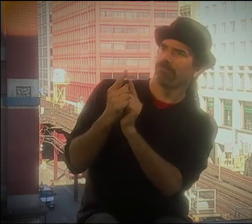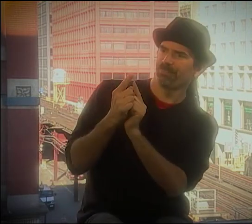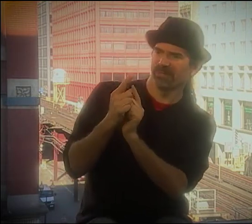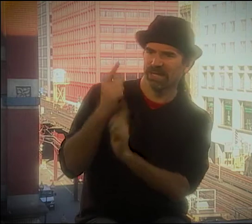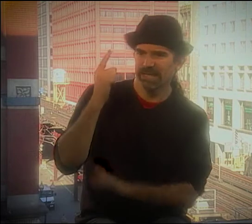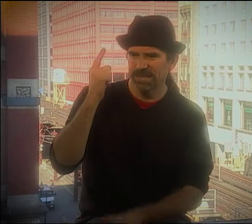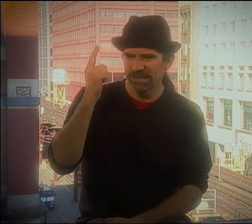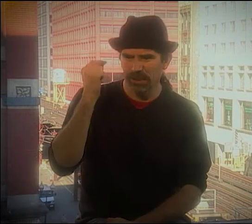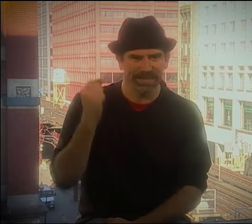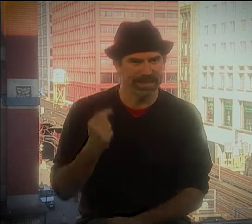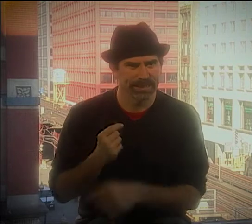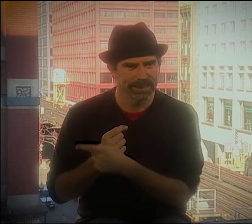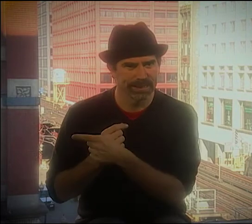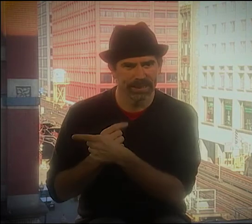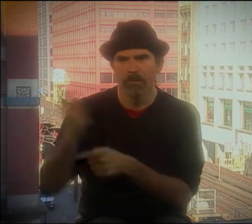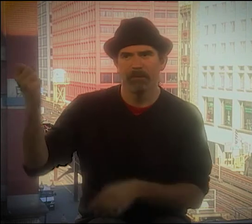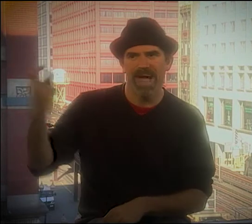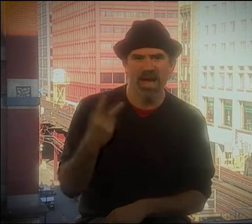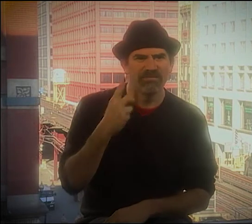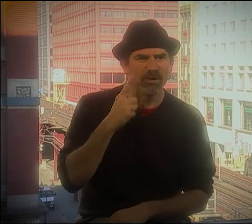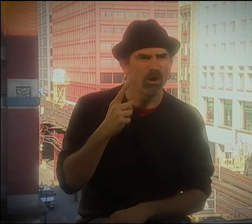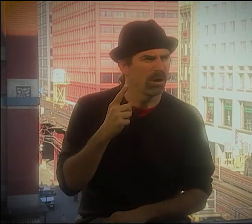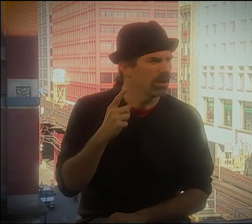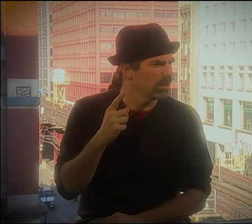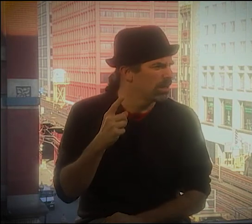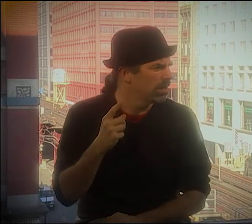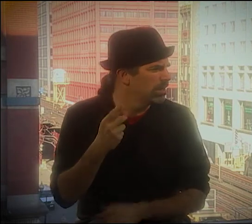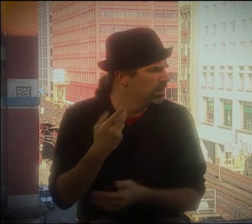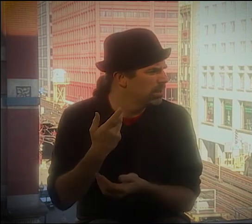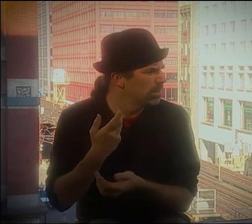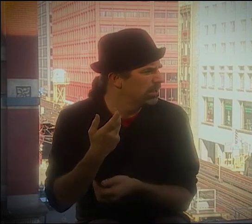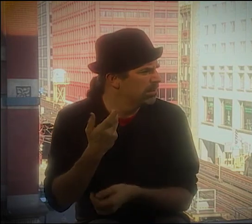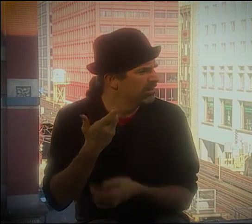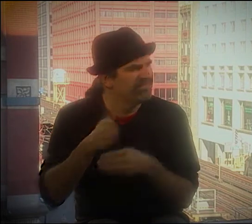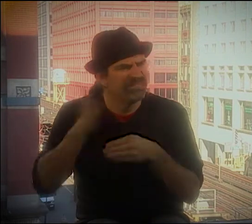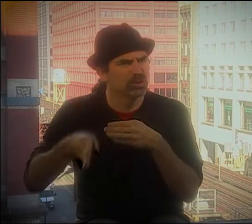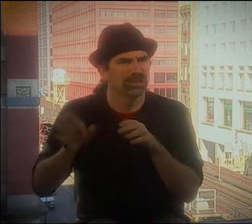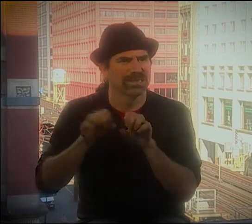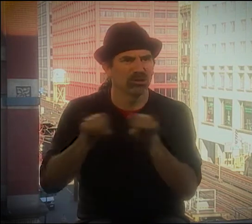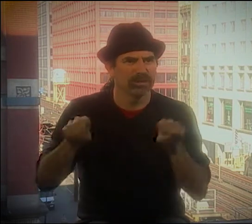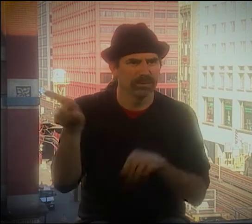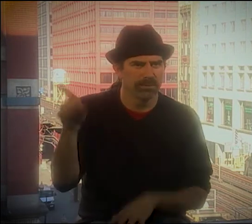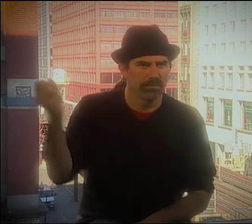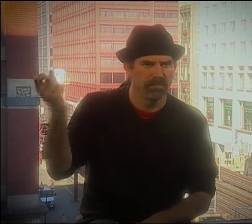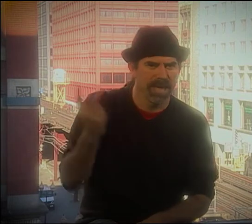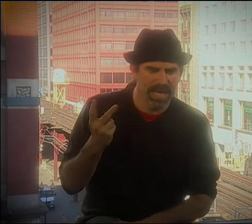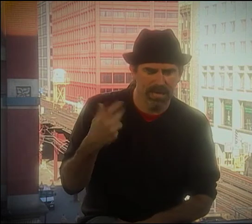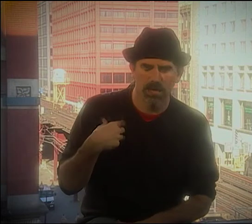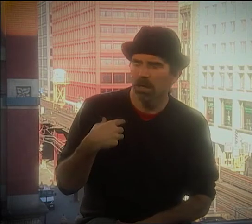BE INVOLVED. AND THEN WHEN I MET DEBBIE, SHE HAD COME BACK, I GUESS,